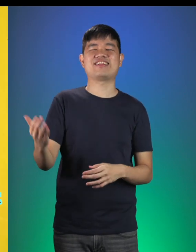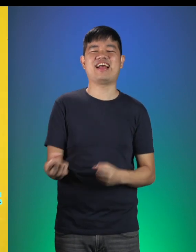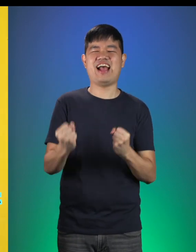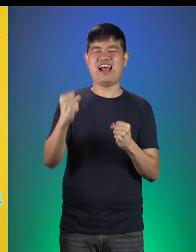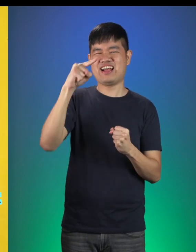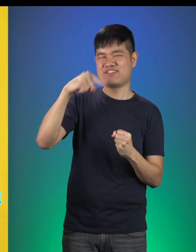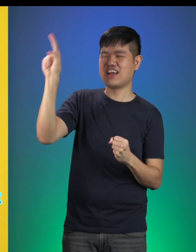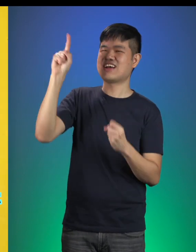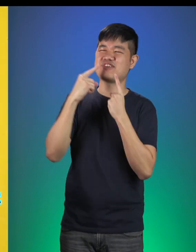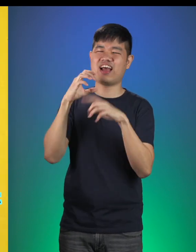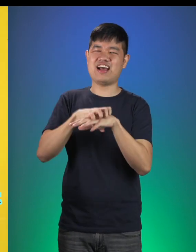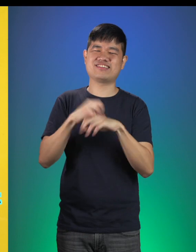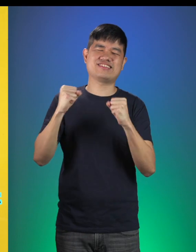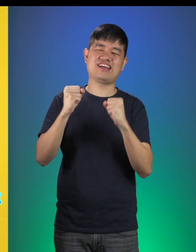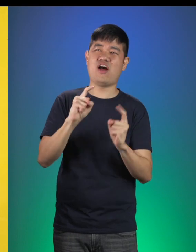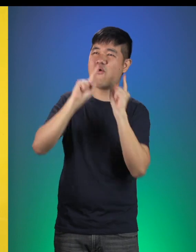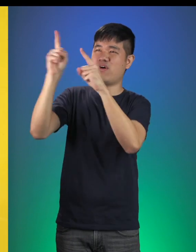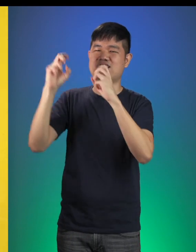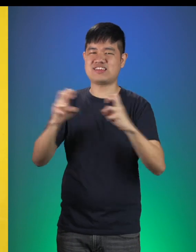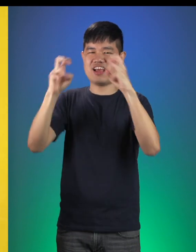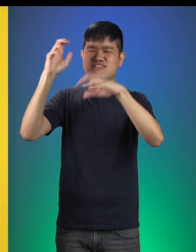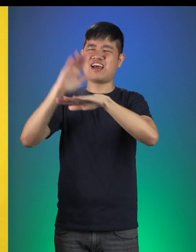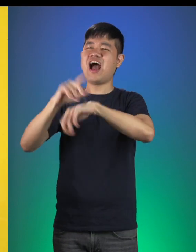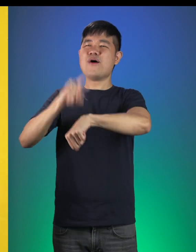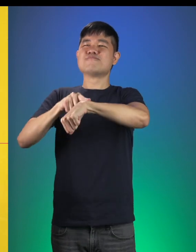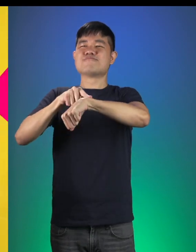Little Red made it to the Castle in time for the party!